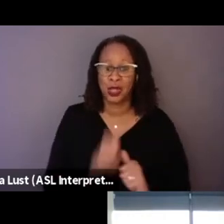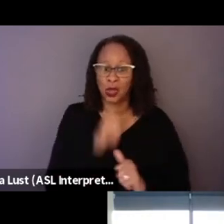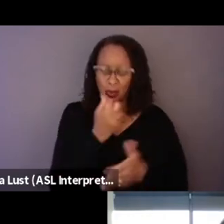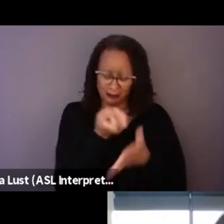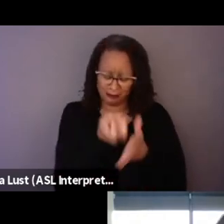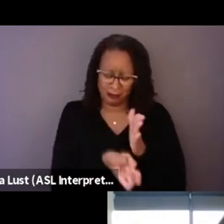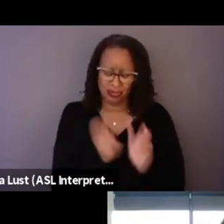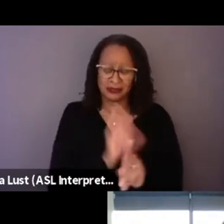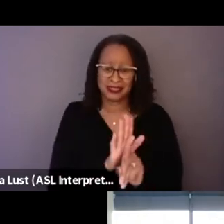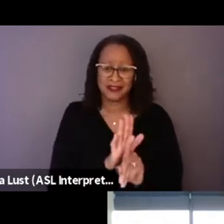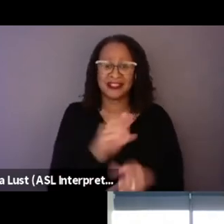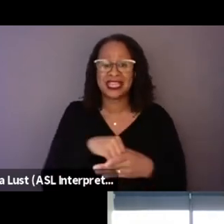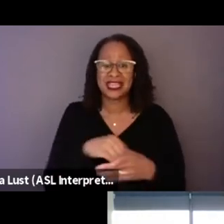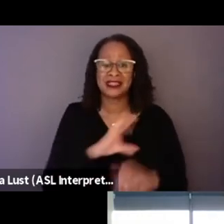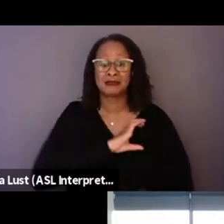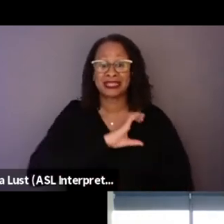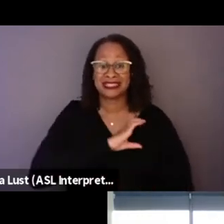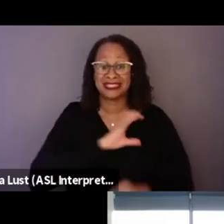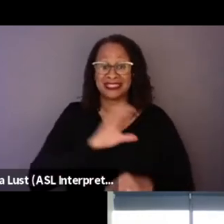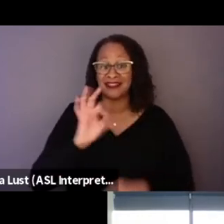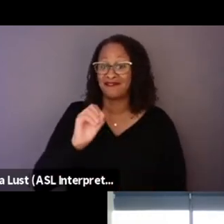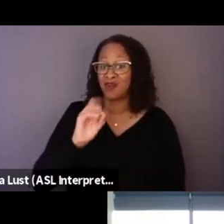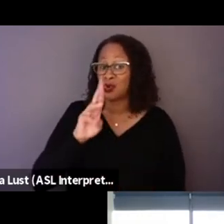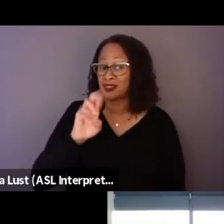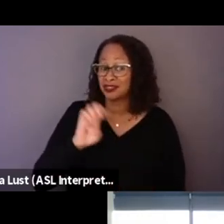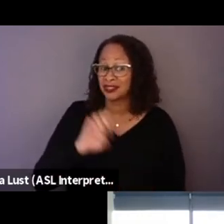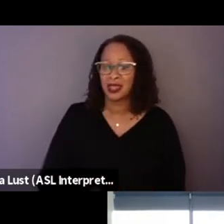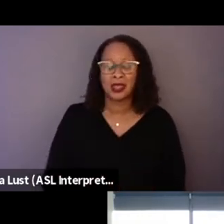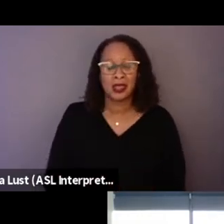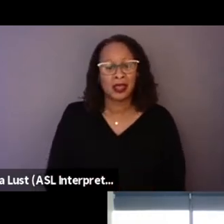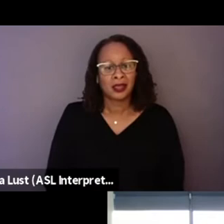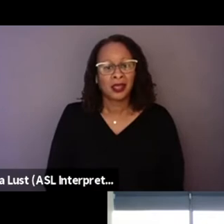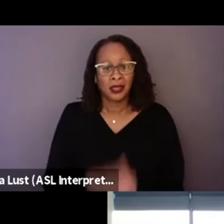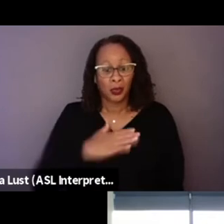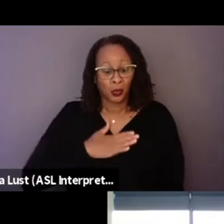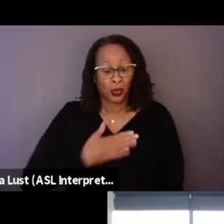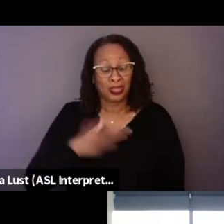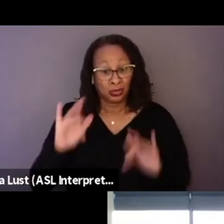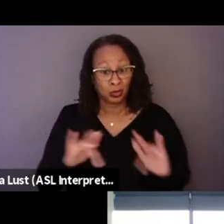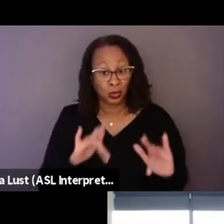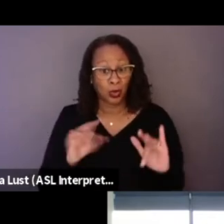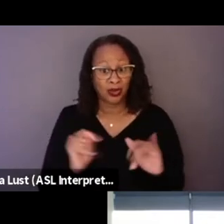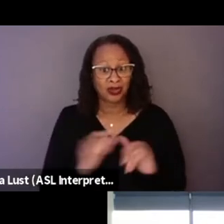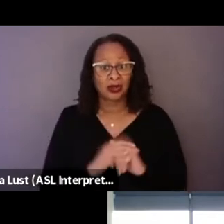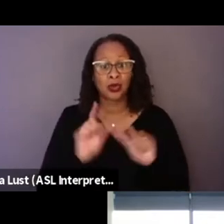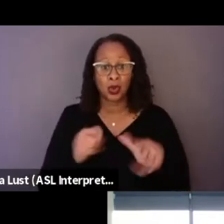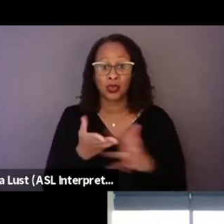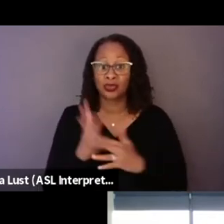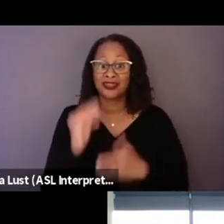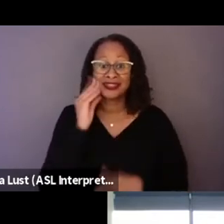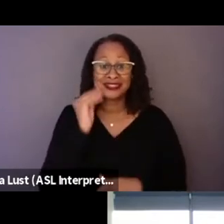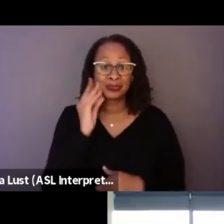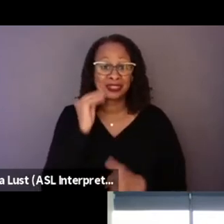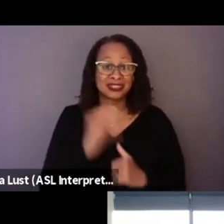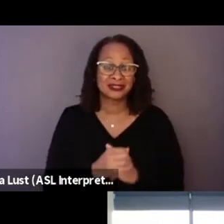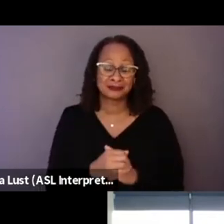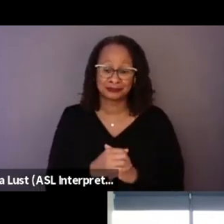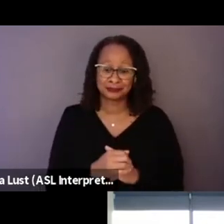in the police force and who were willing to record that, and go through their experience. And so it's, yeah.